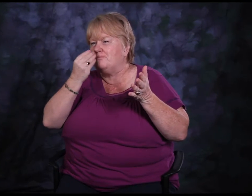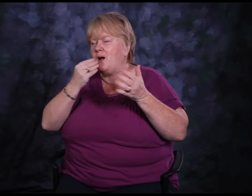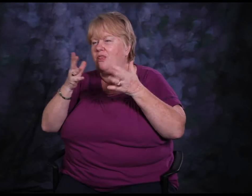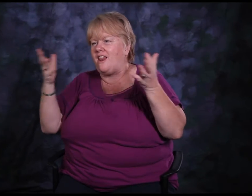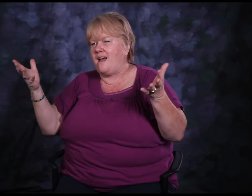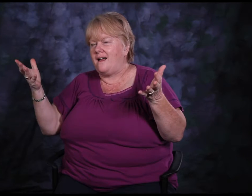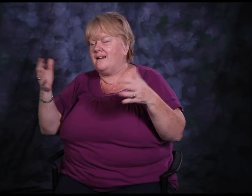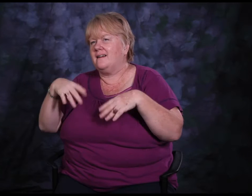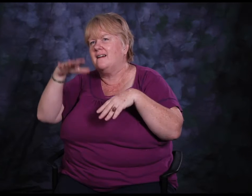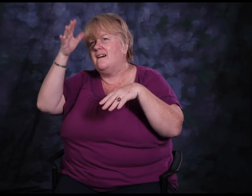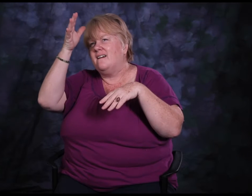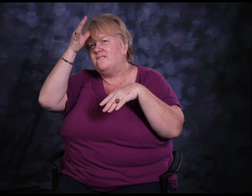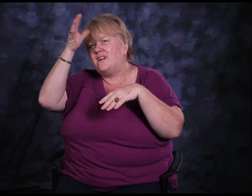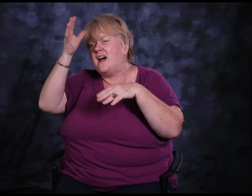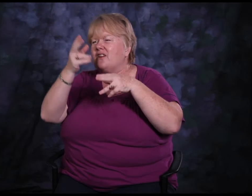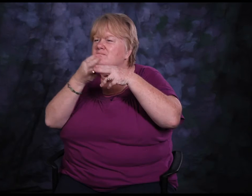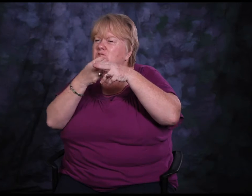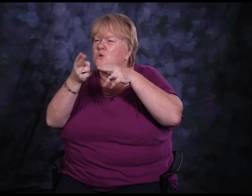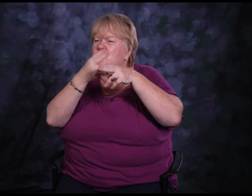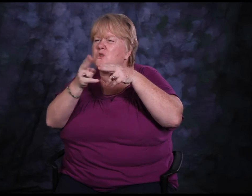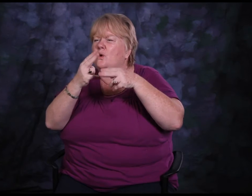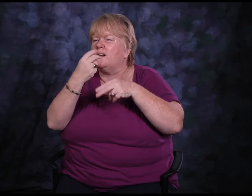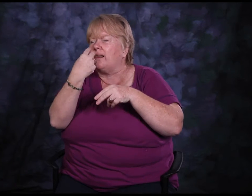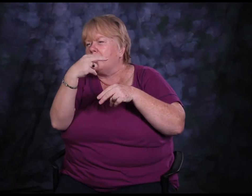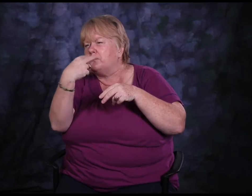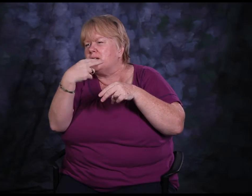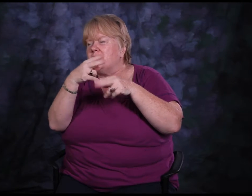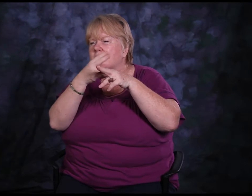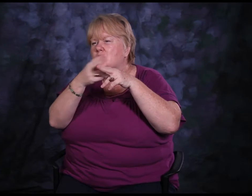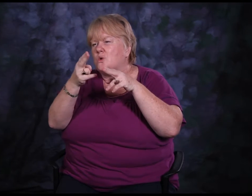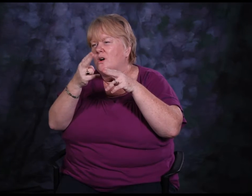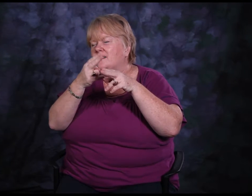My father, on the other hand, was very hard to speech read.